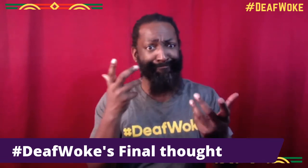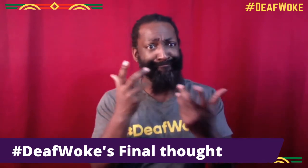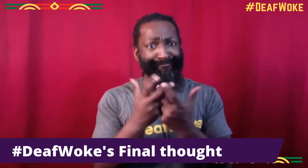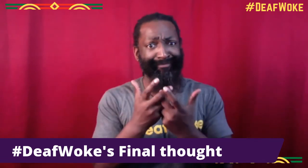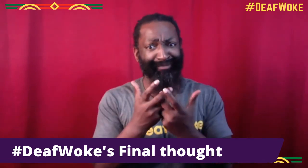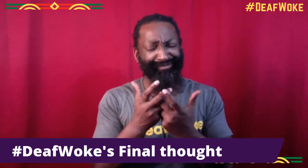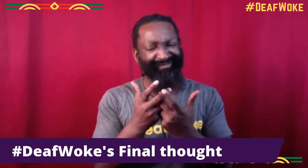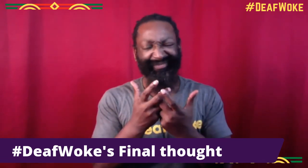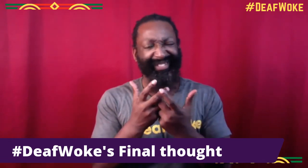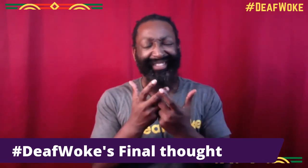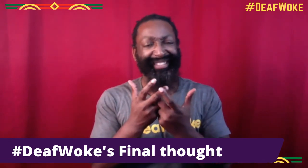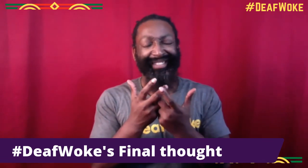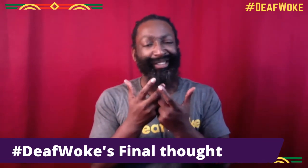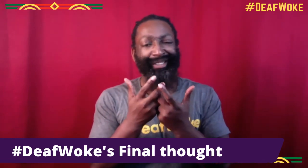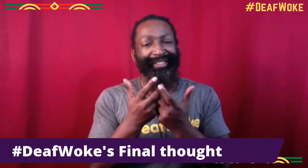anything that has a limit.